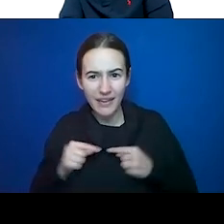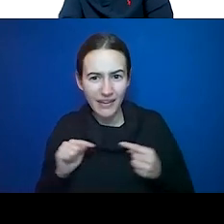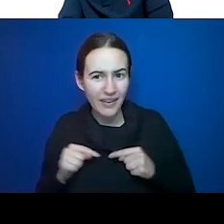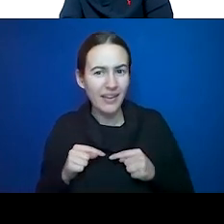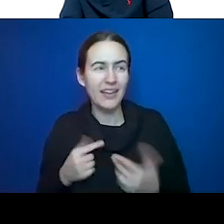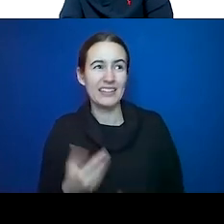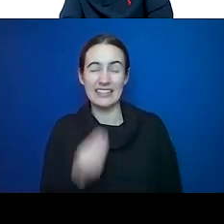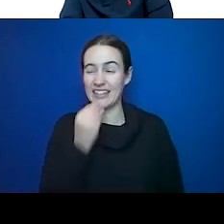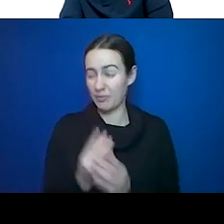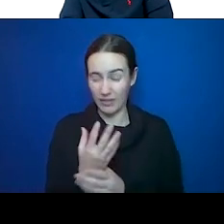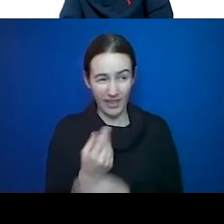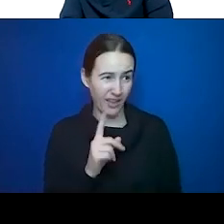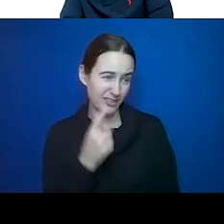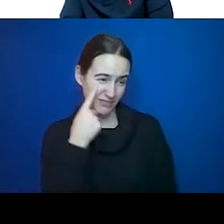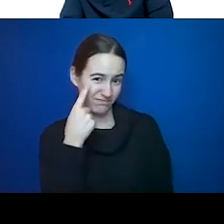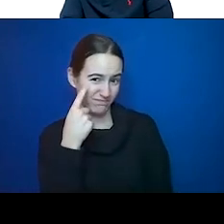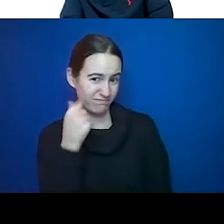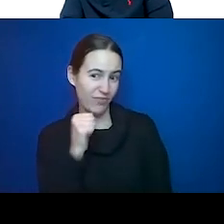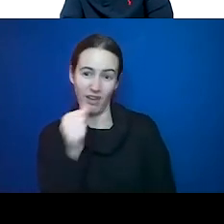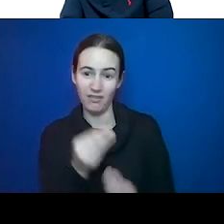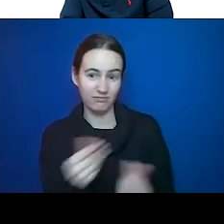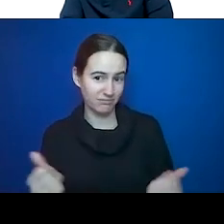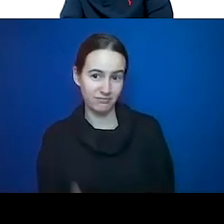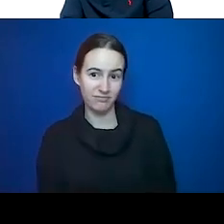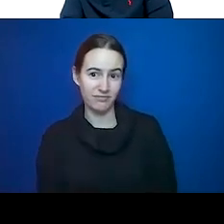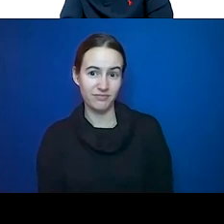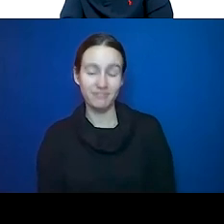do it. I can tell you this dude's chest pain went away in two and a half weeks. It's